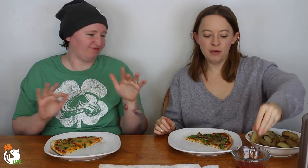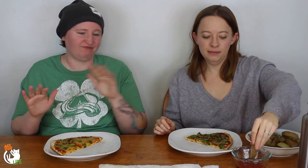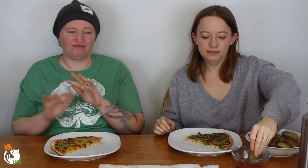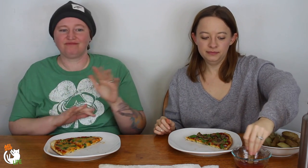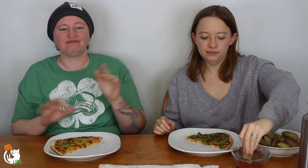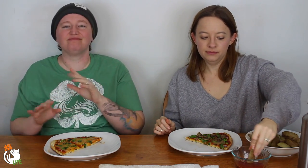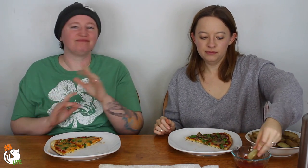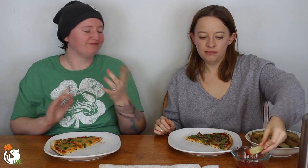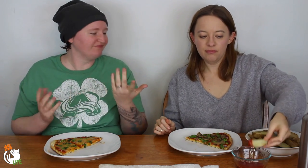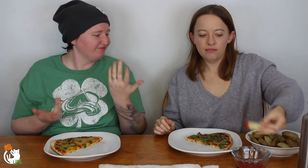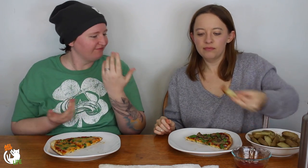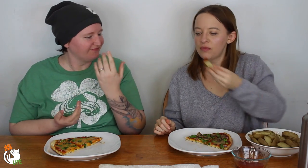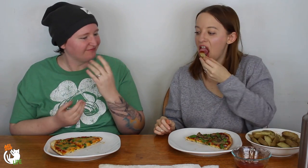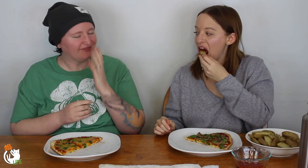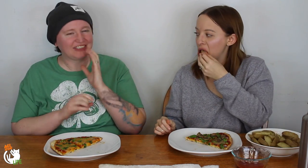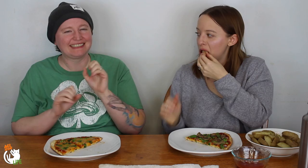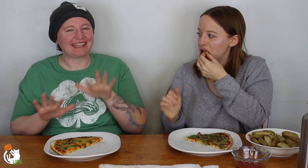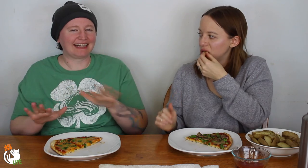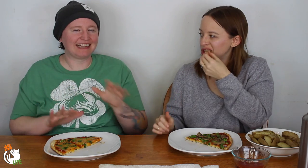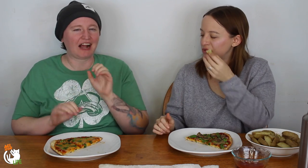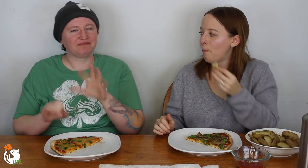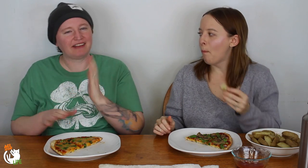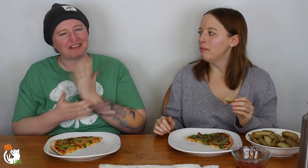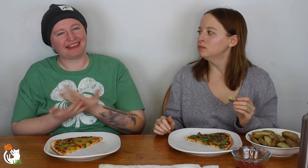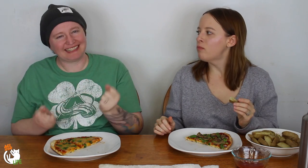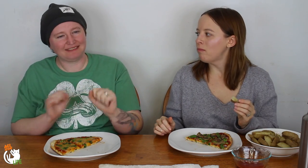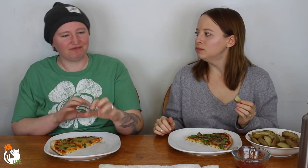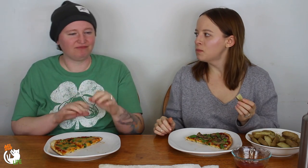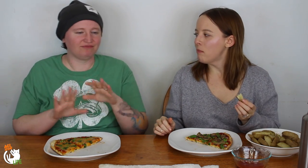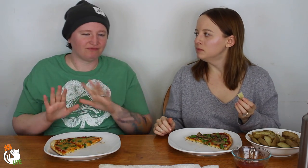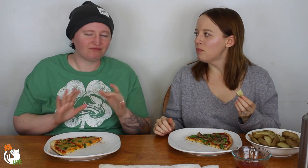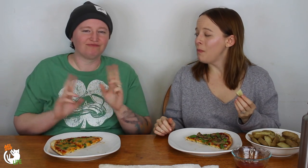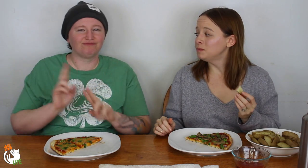Went in and just kind of relaxed a little bit. Put our things away.